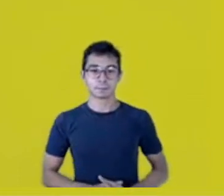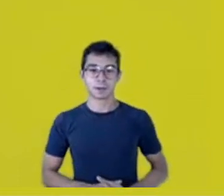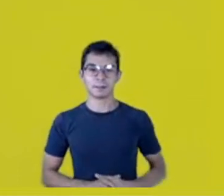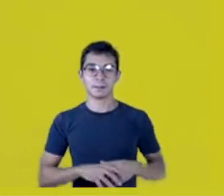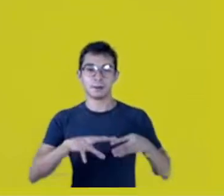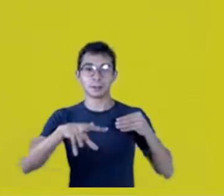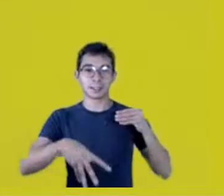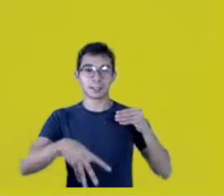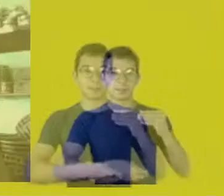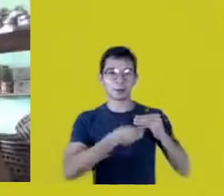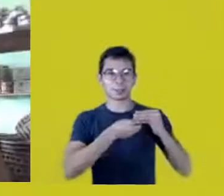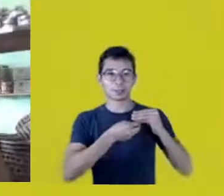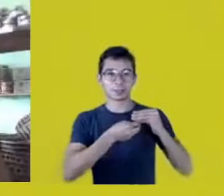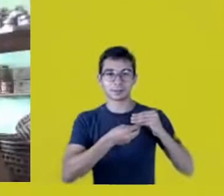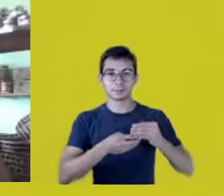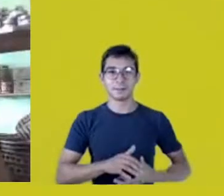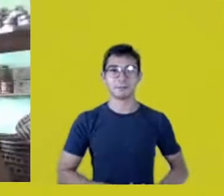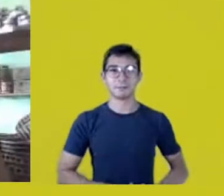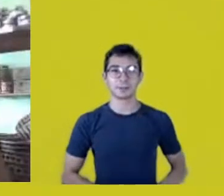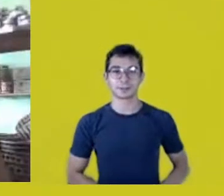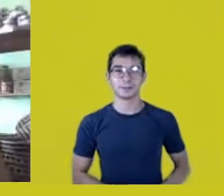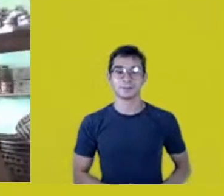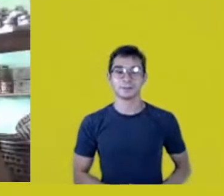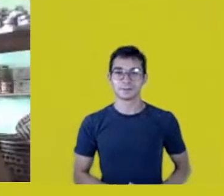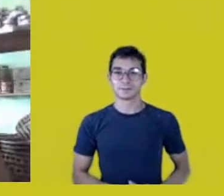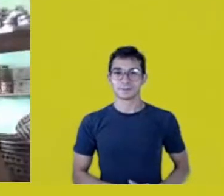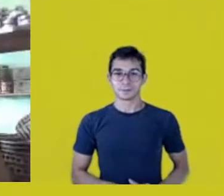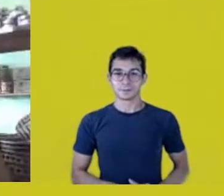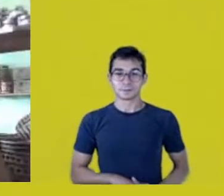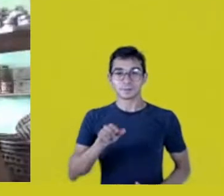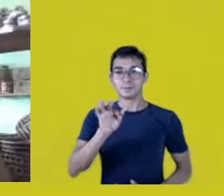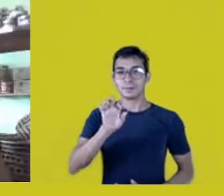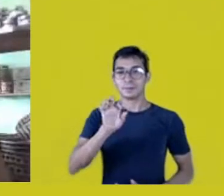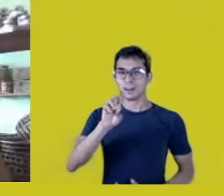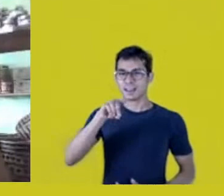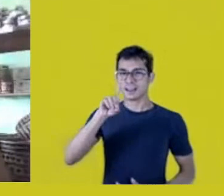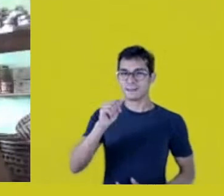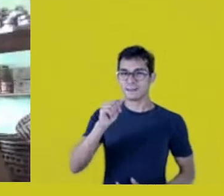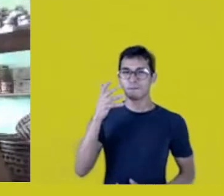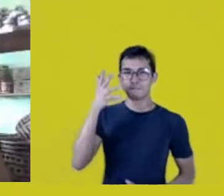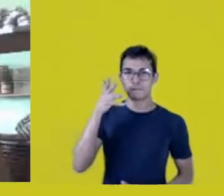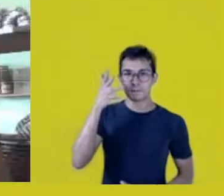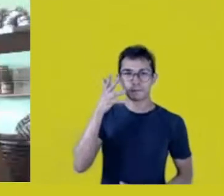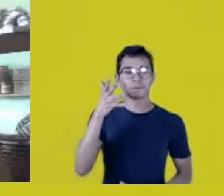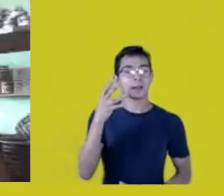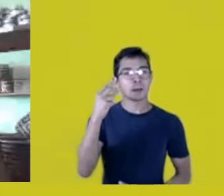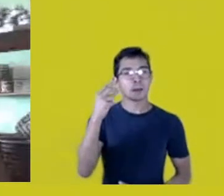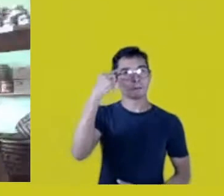Hearing Fernanda talk, I remembered